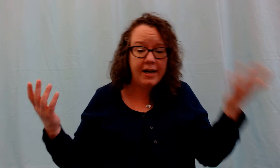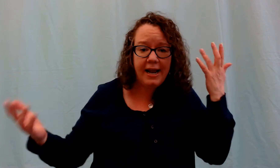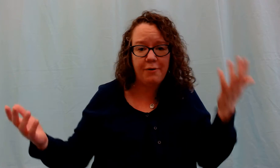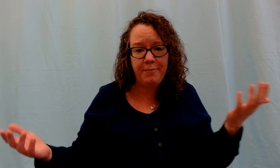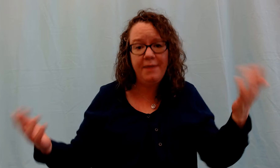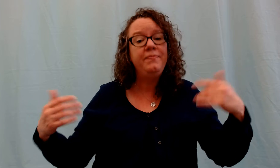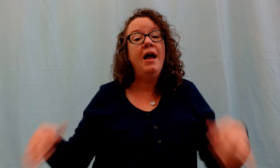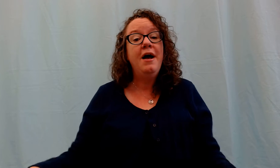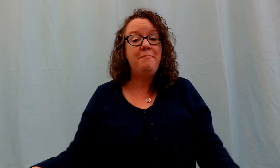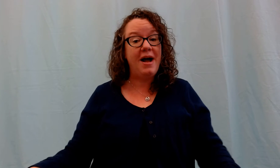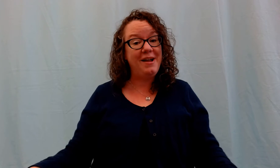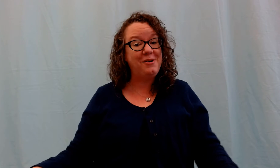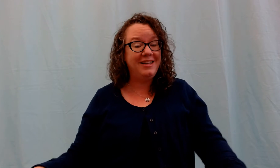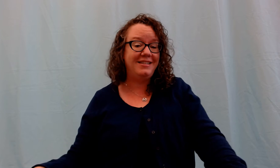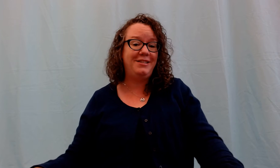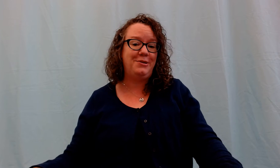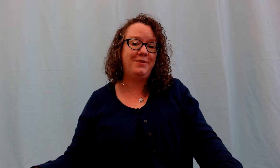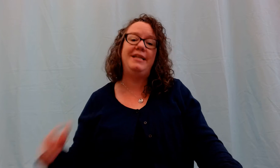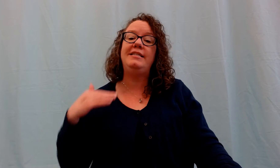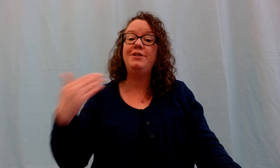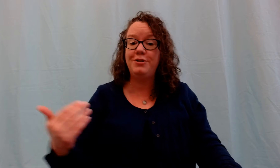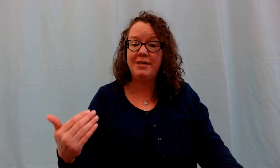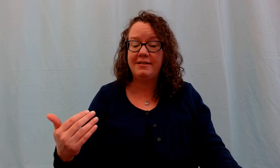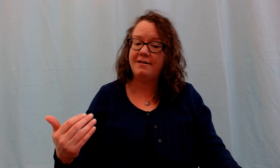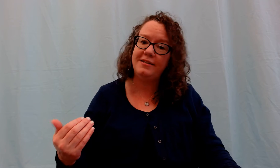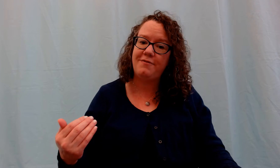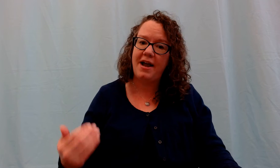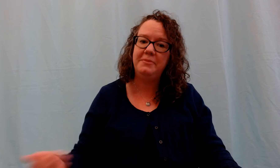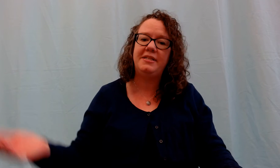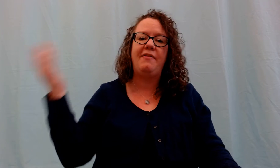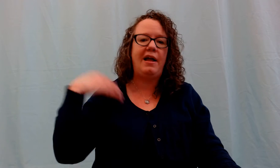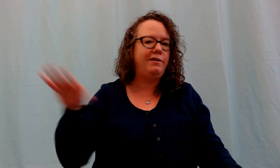to hang out with me. My goal is to really teach you these songs and rhymes and that